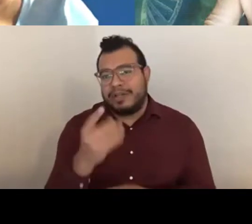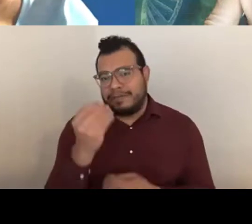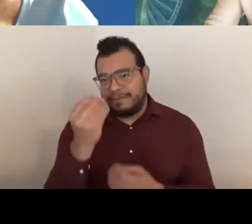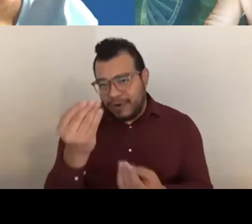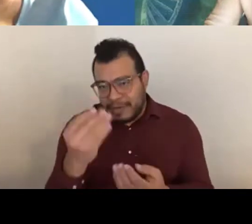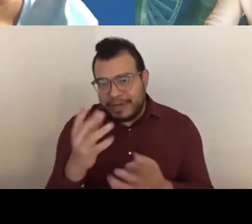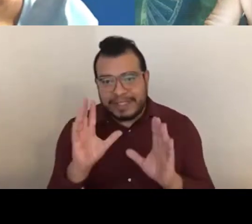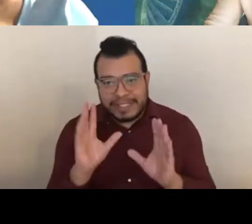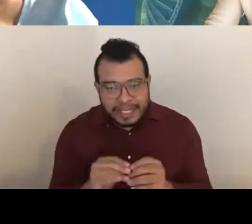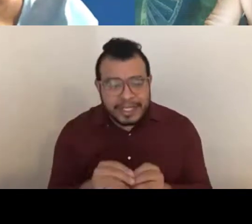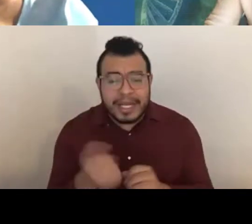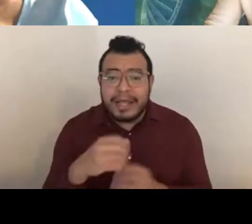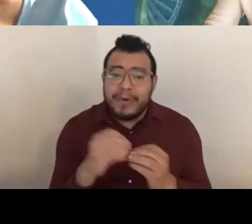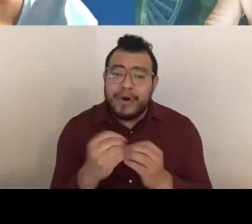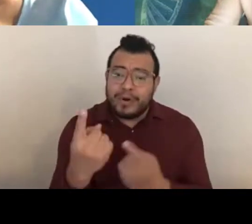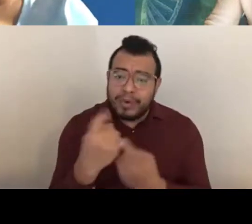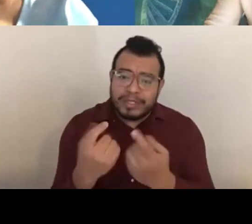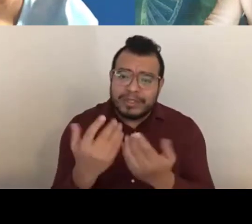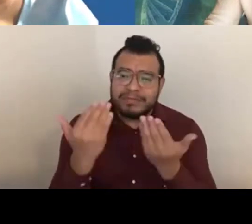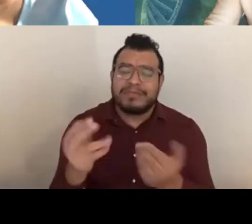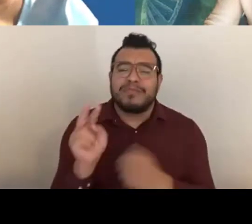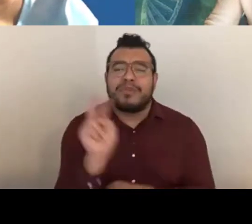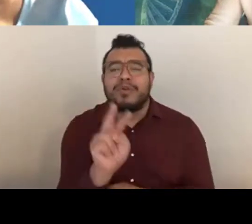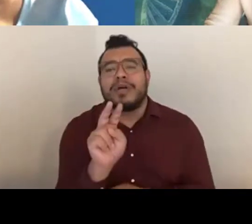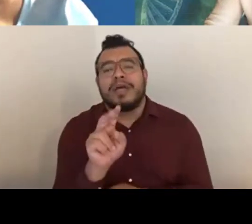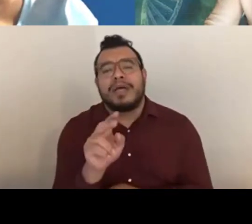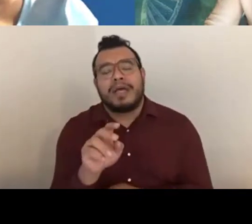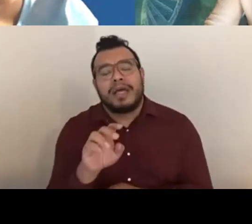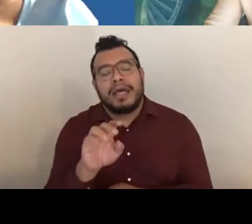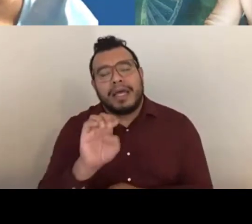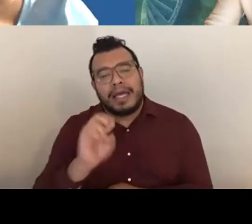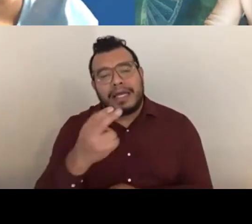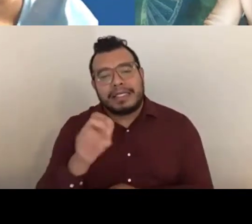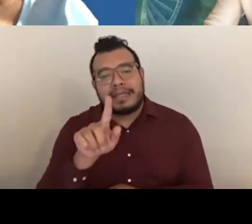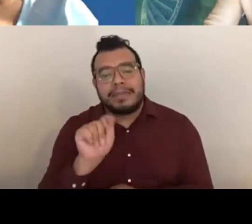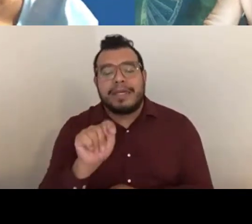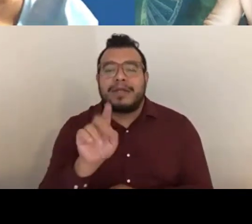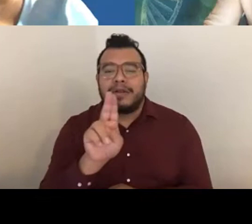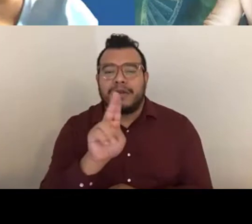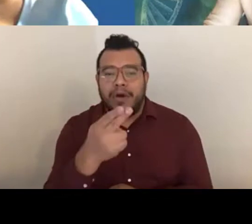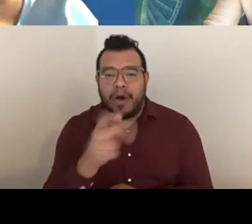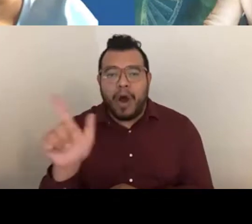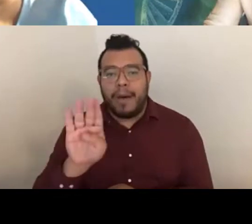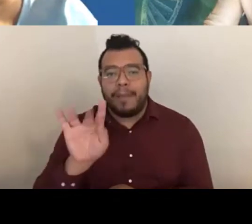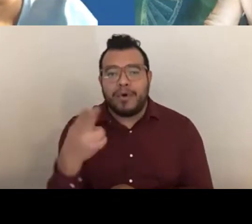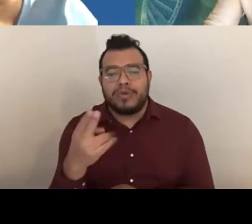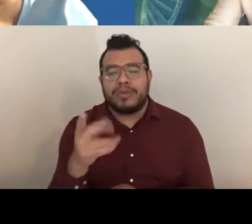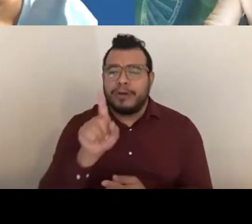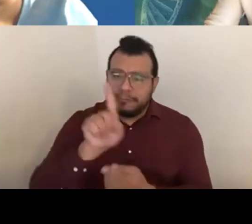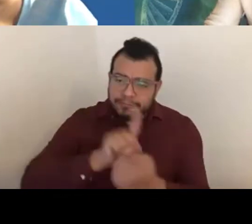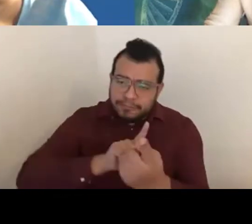please visit our exhibit hall booth for chats and one-on-one opportunities. You can always find contact information